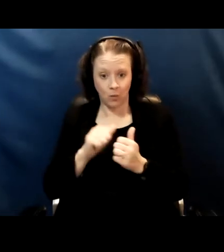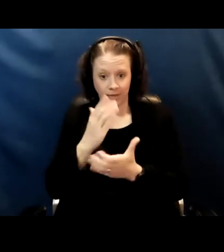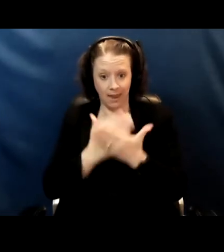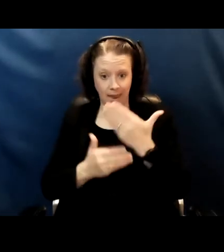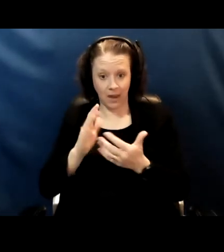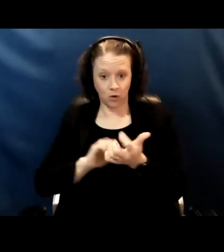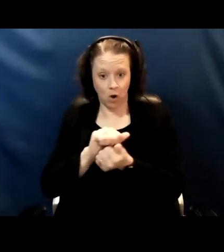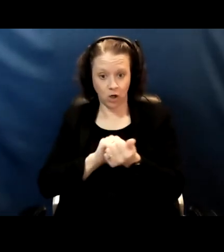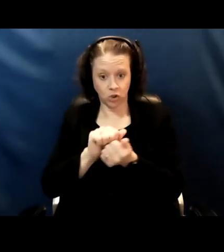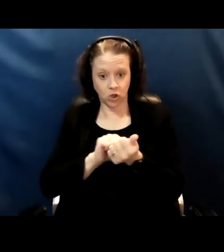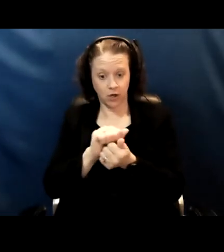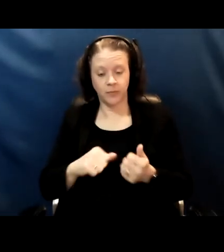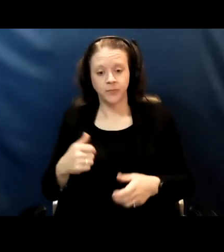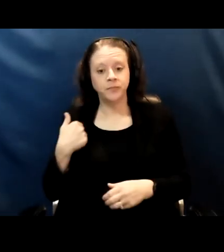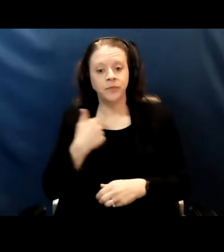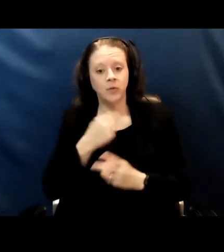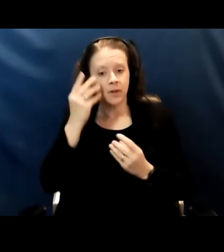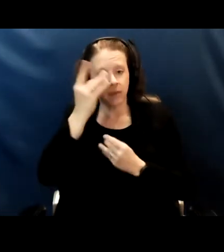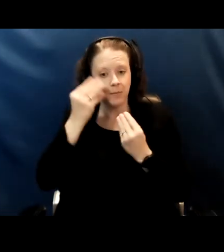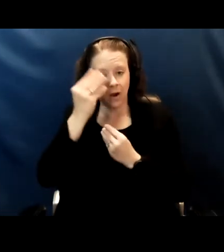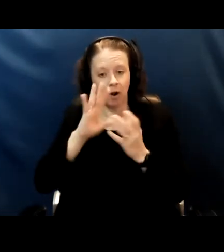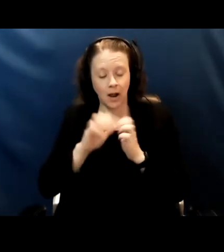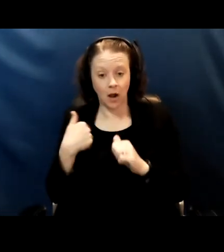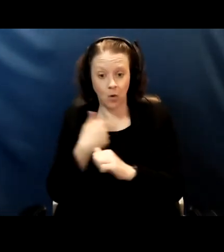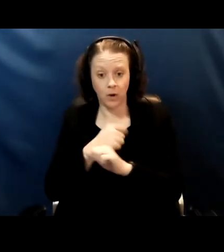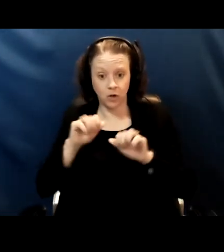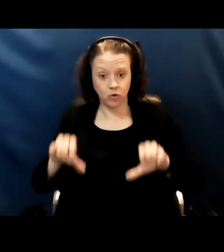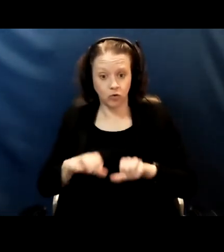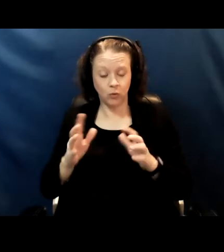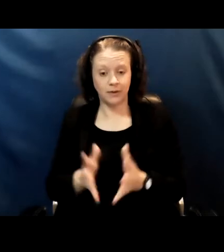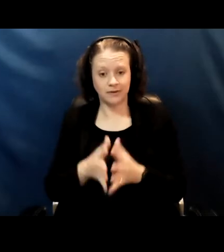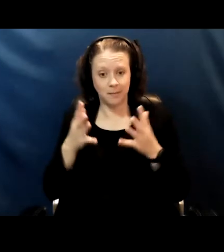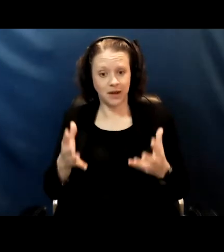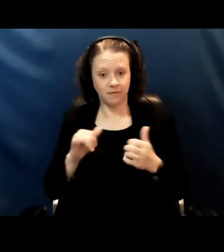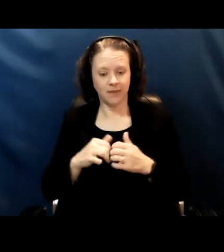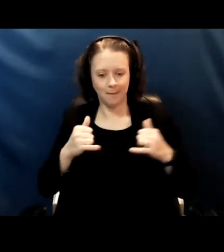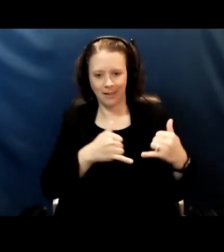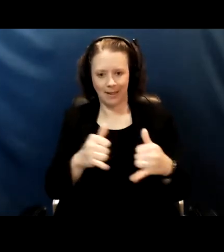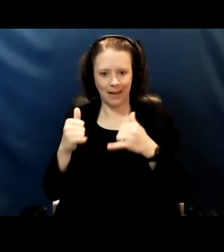we're gonna to think about how we can do as many of the play activities with,